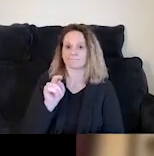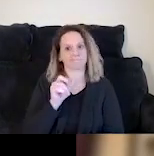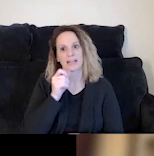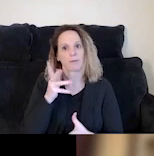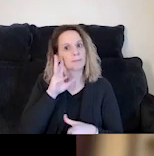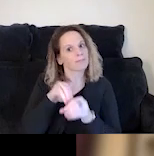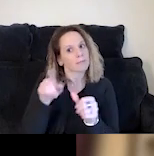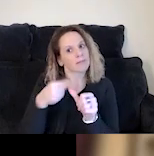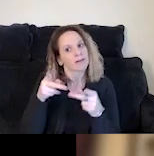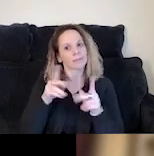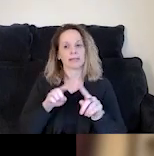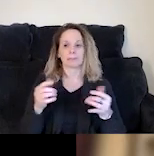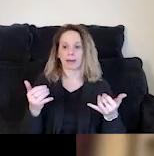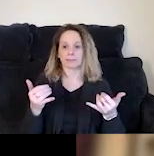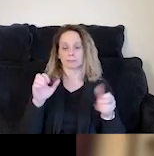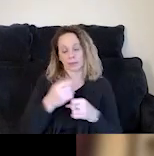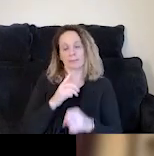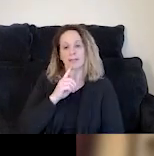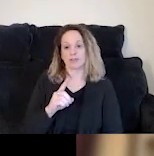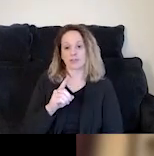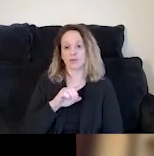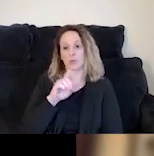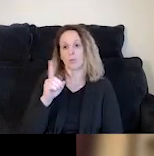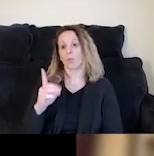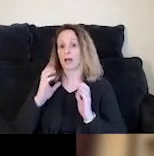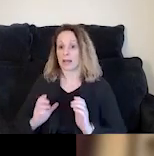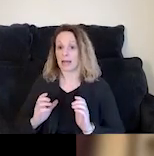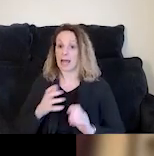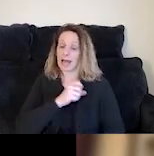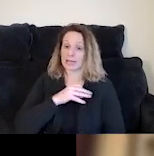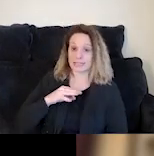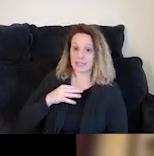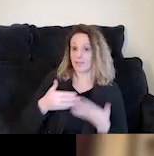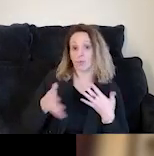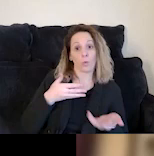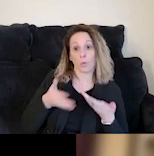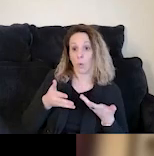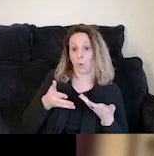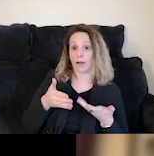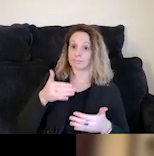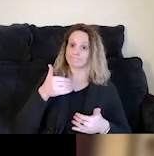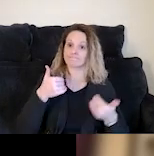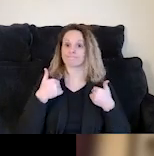And so, we can make sure that more and more of our clients, and our staff, and whoever else are having minimal system involvement,